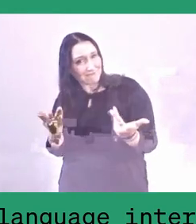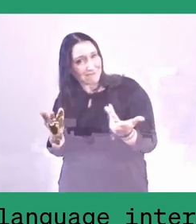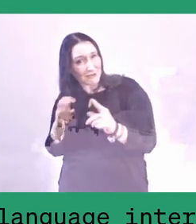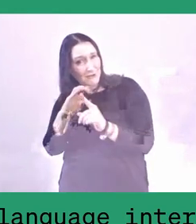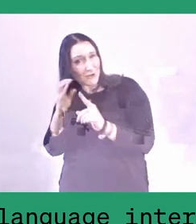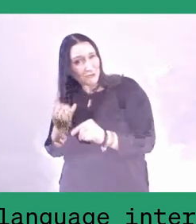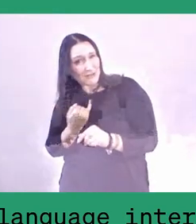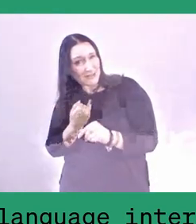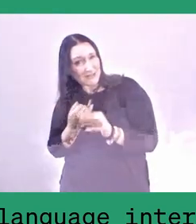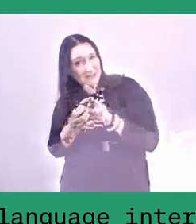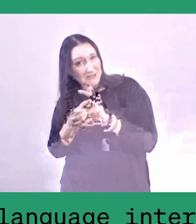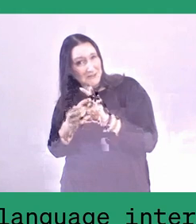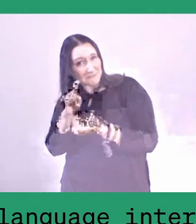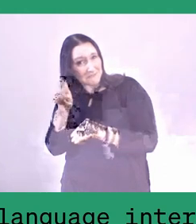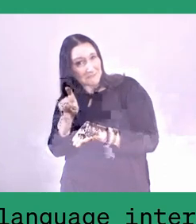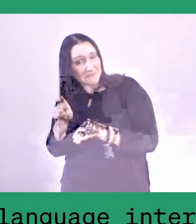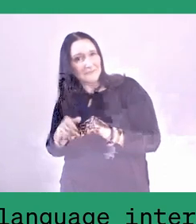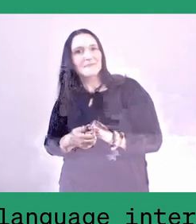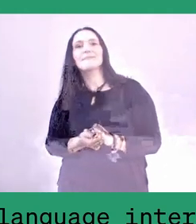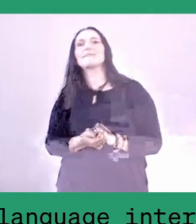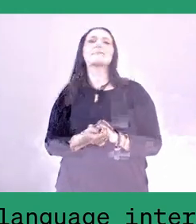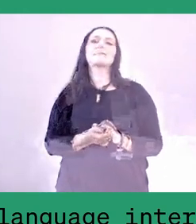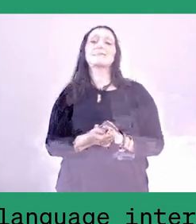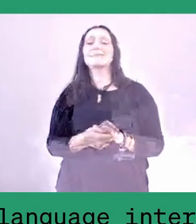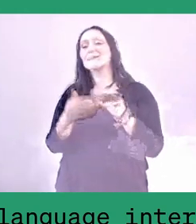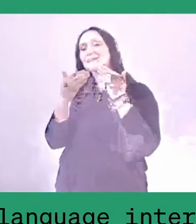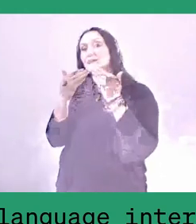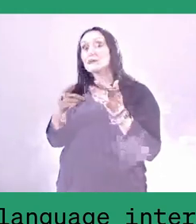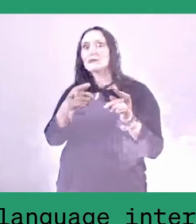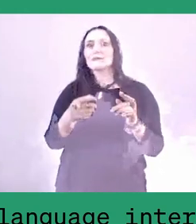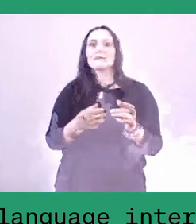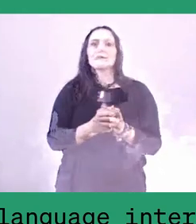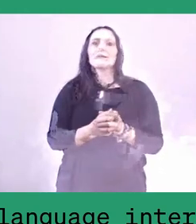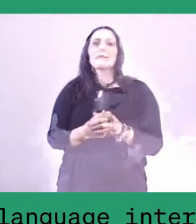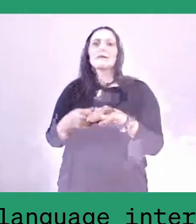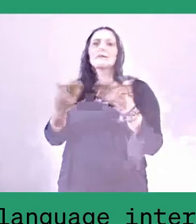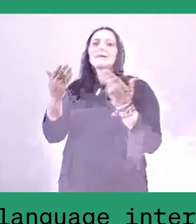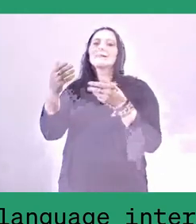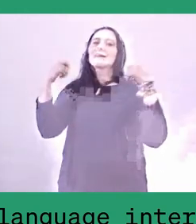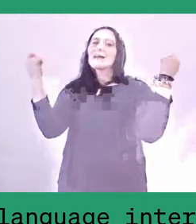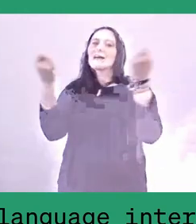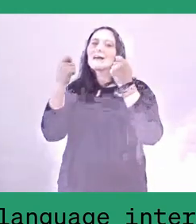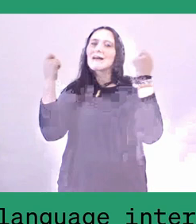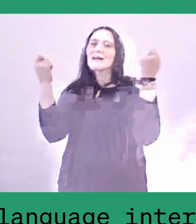I think lumbung initiative or a kampung commoning is very closely related to identity.